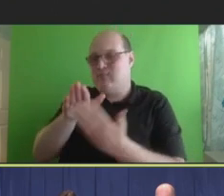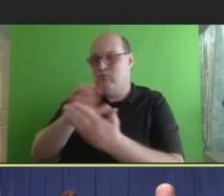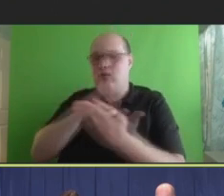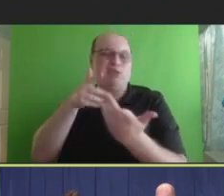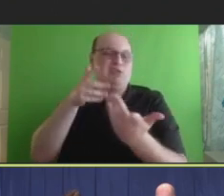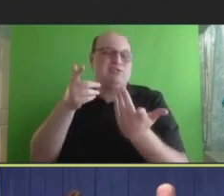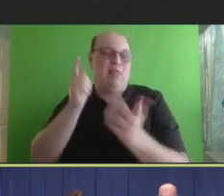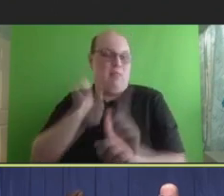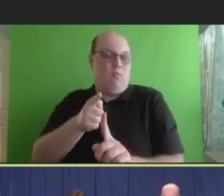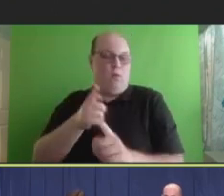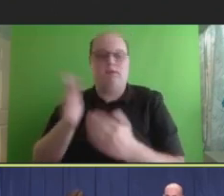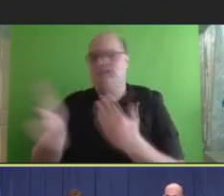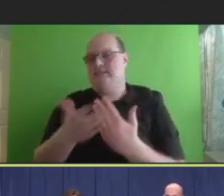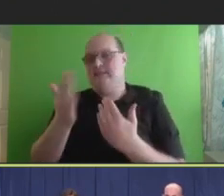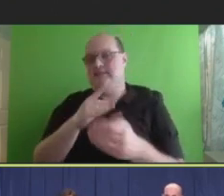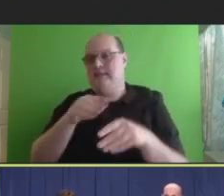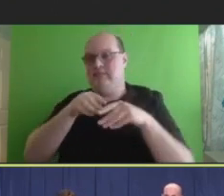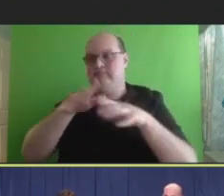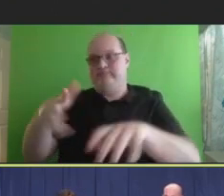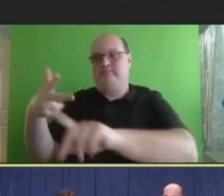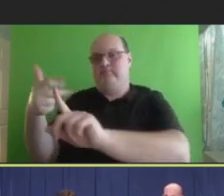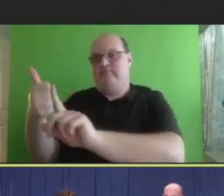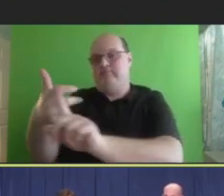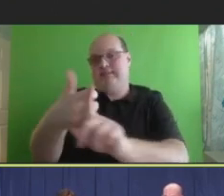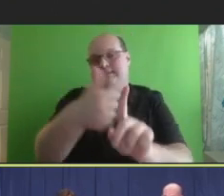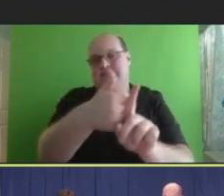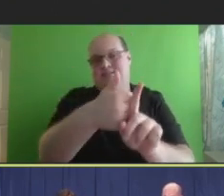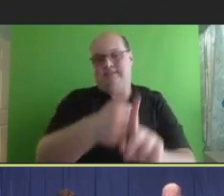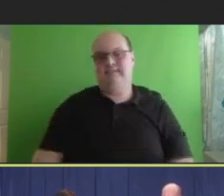Aaron Scherer: Yeah, and one thing I'll add is you know, as I've done some consulting